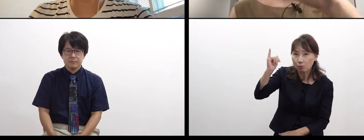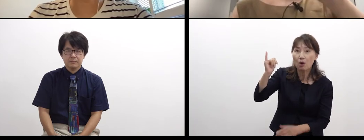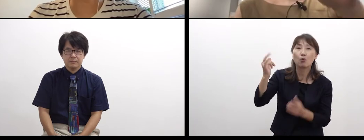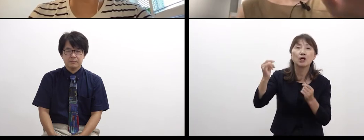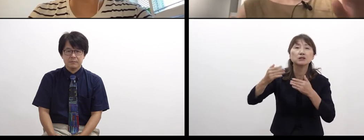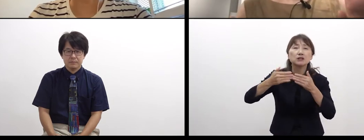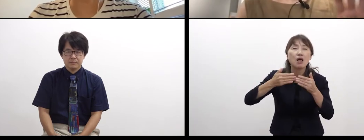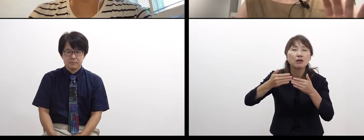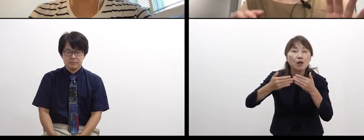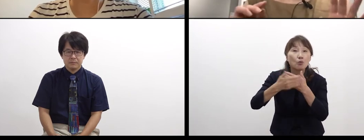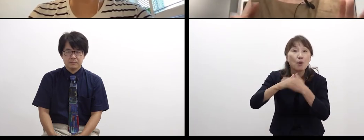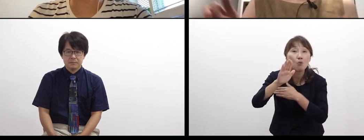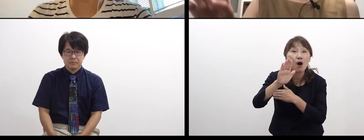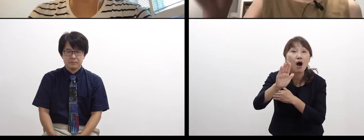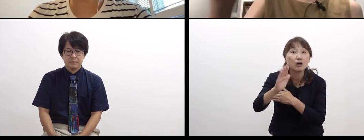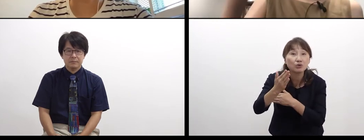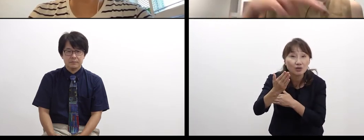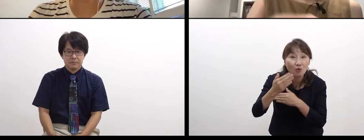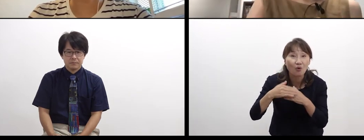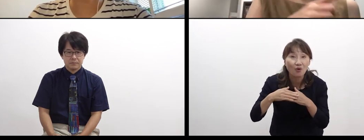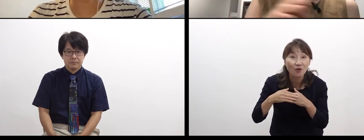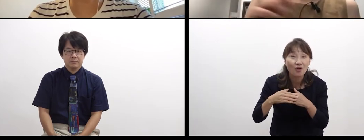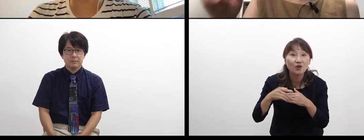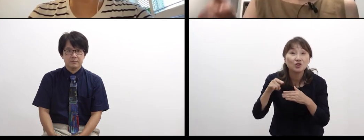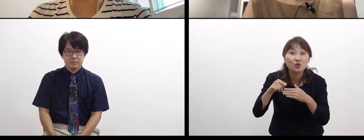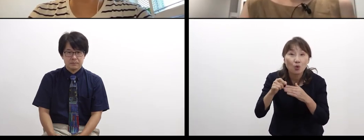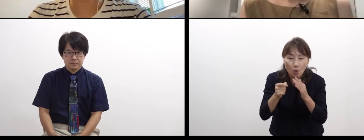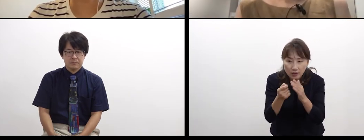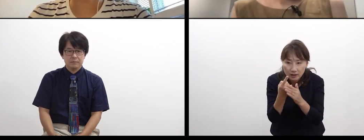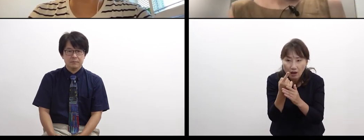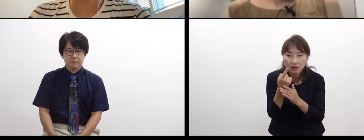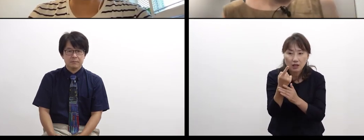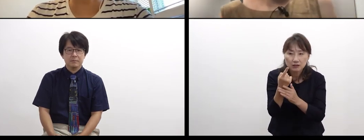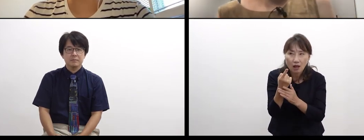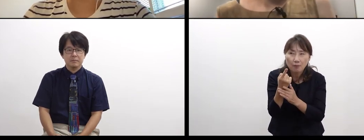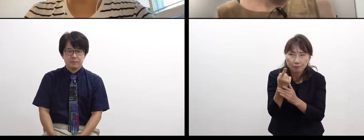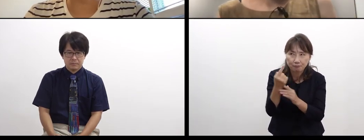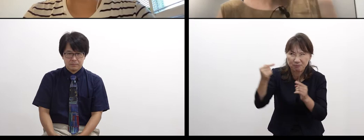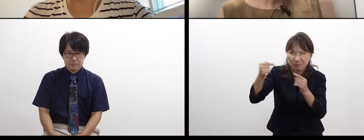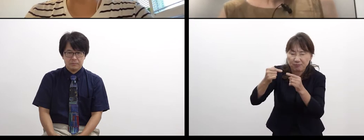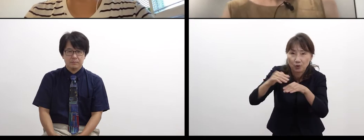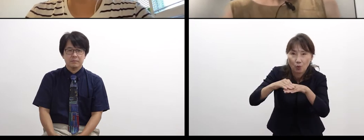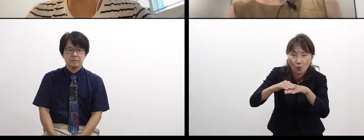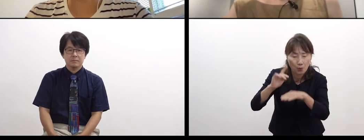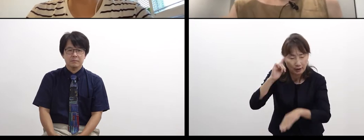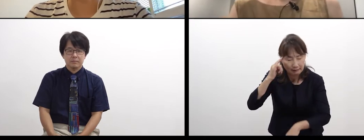starting from what I think is